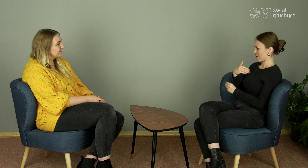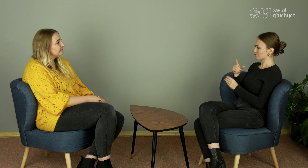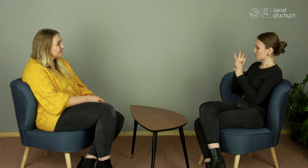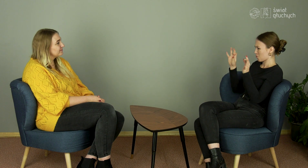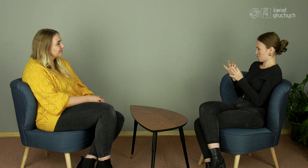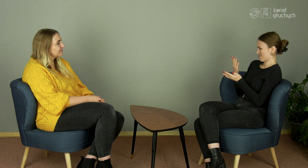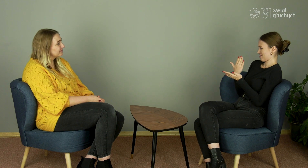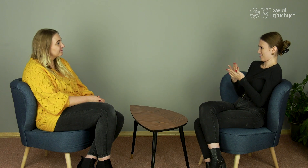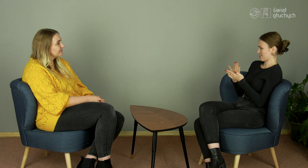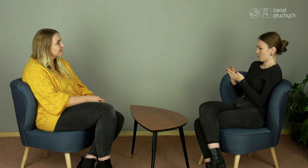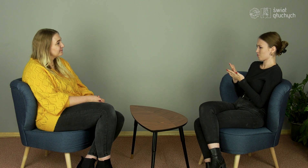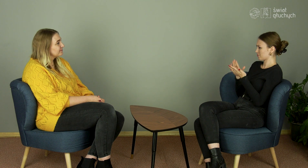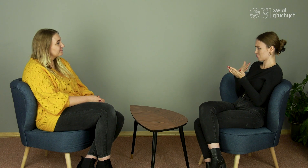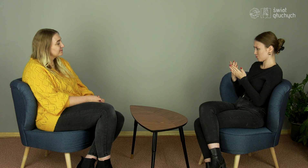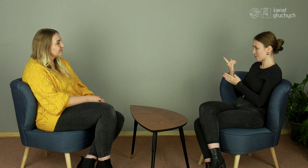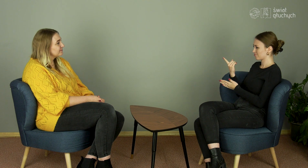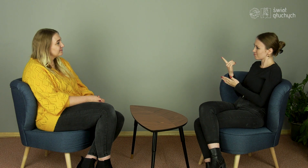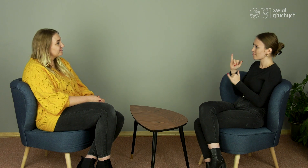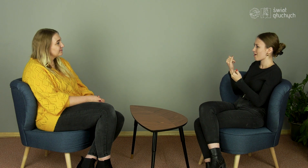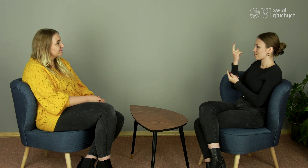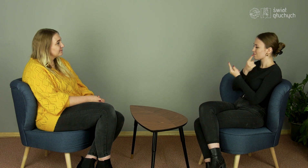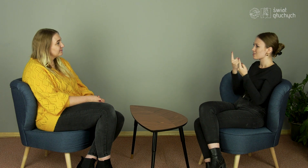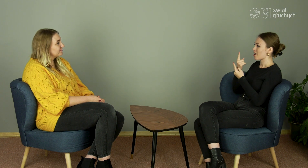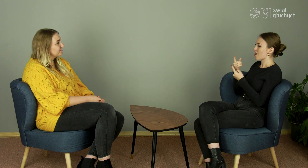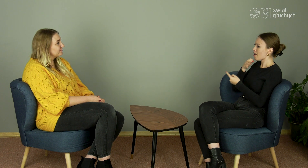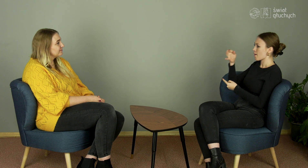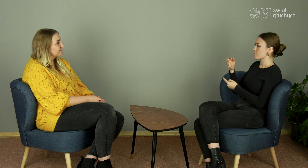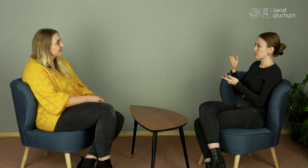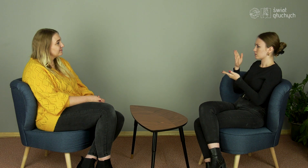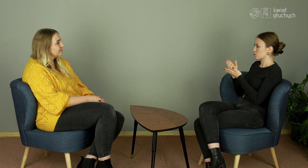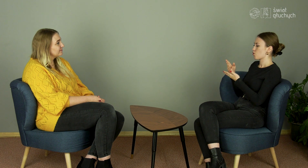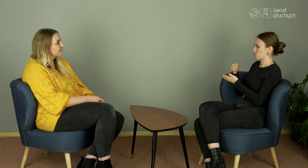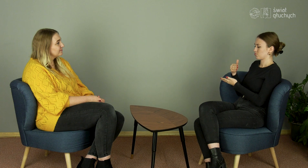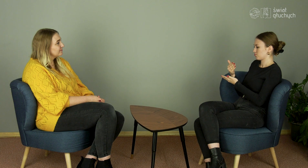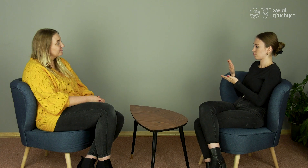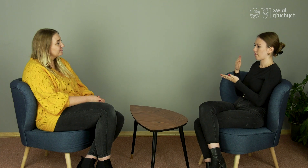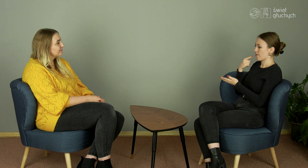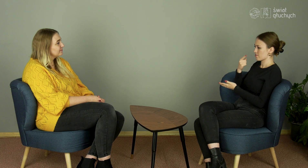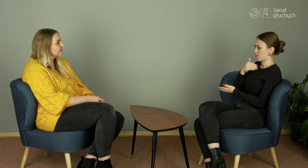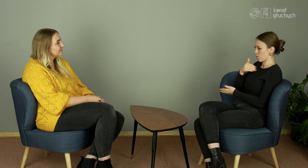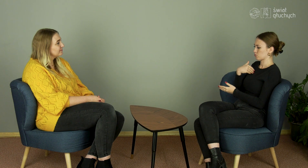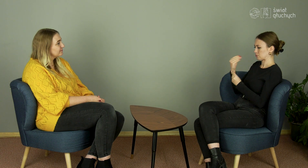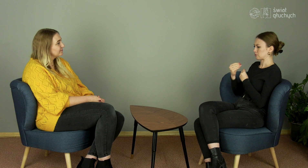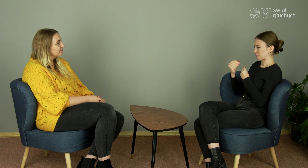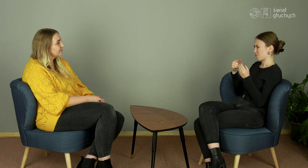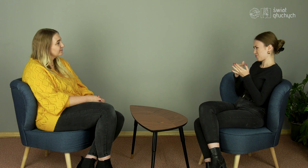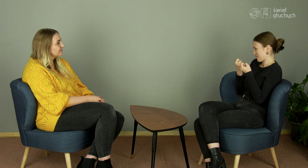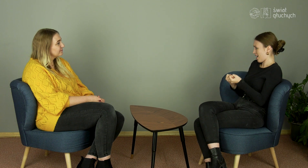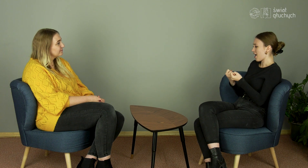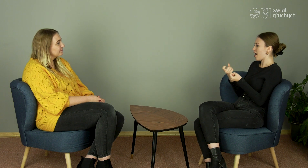Why? Learning the Polish language is hard.